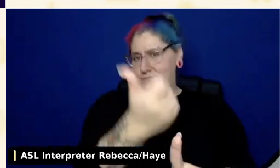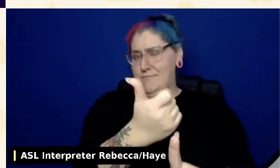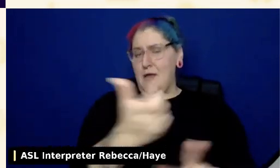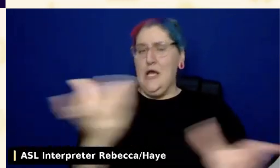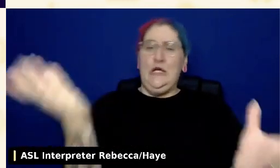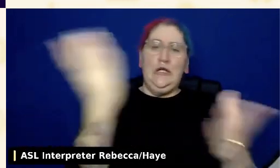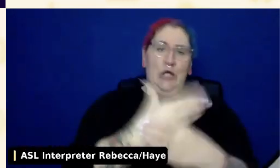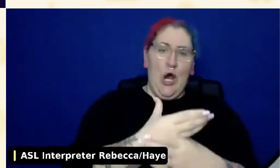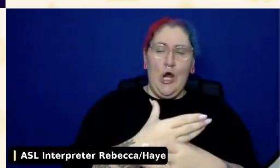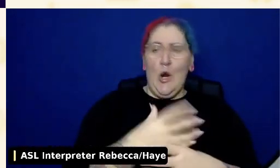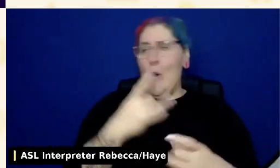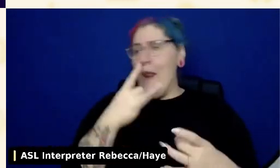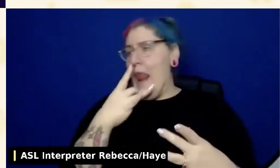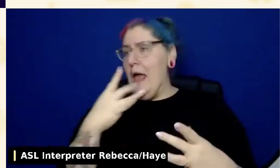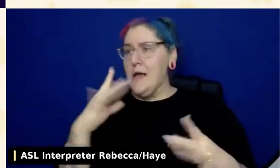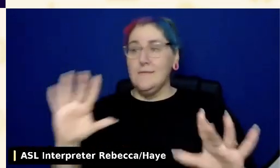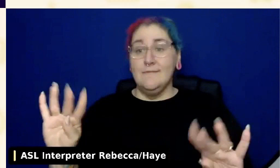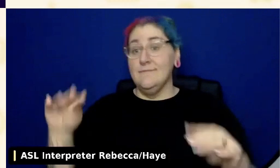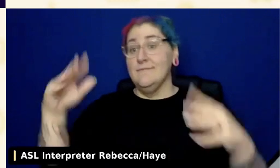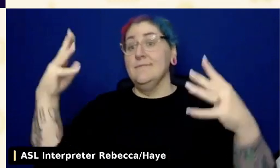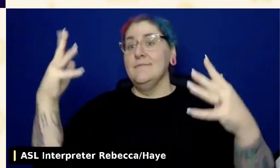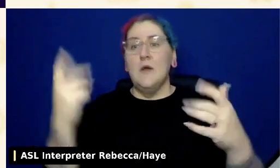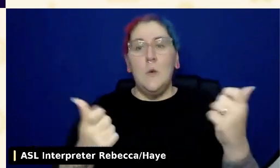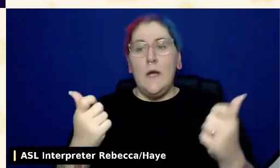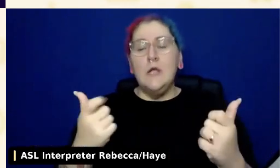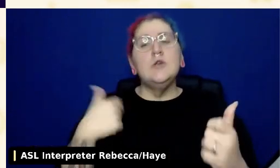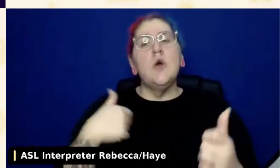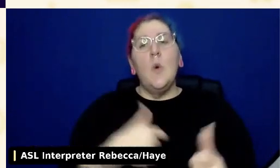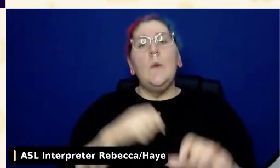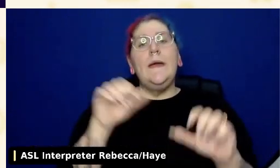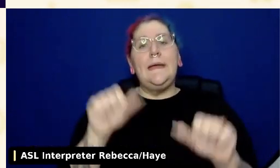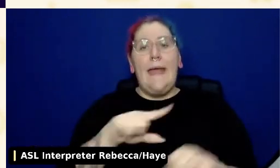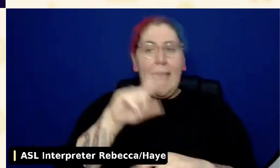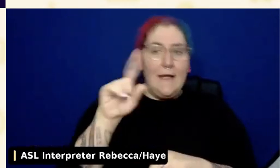And we can do that via media queries, and we can also get that information in JavaScript.